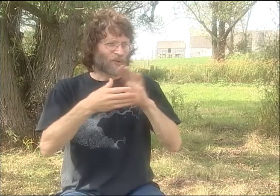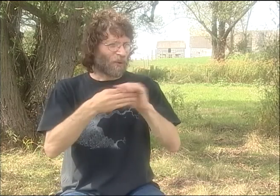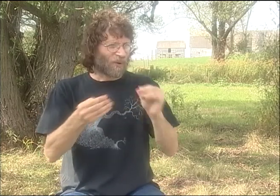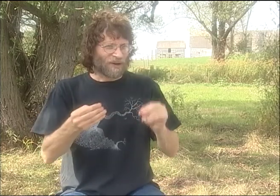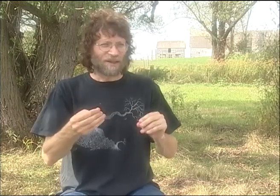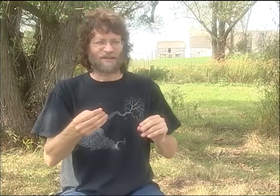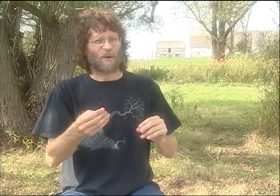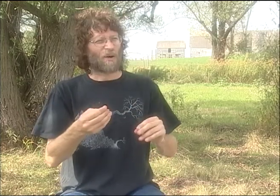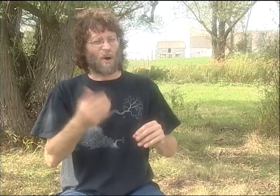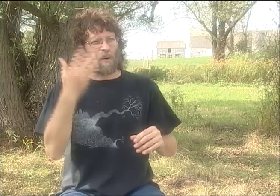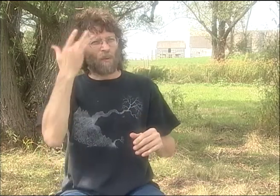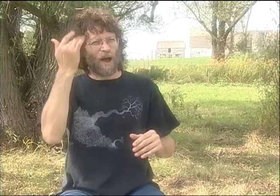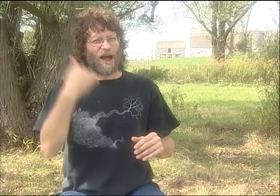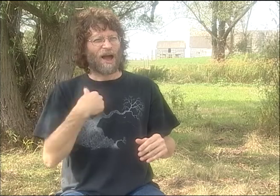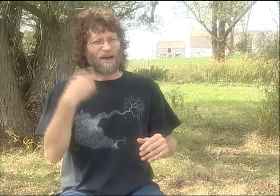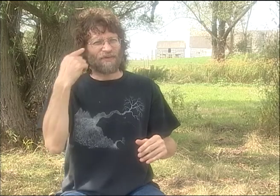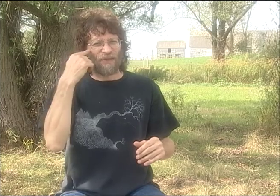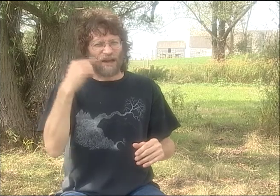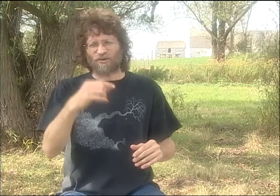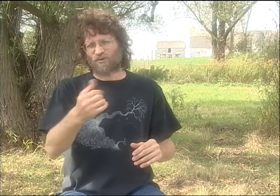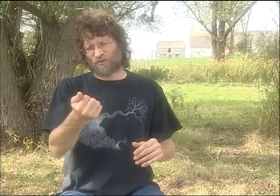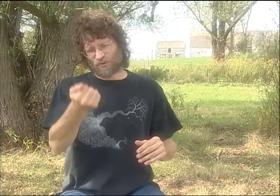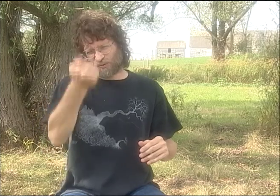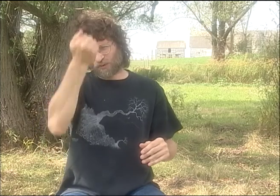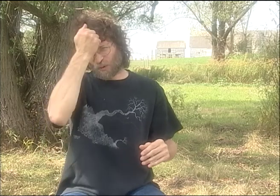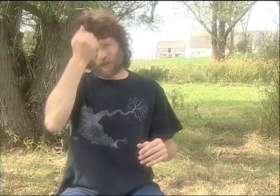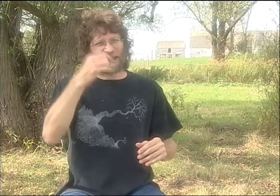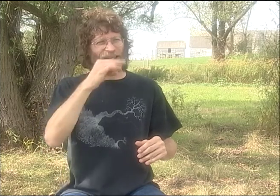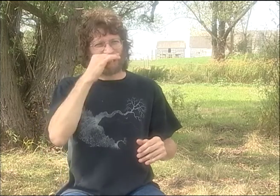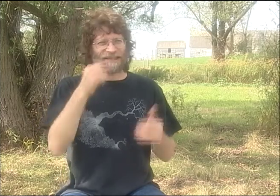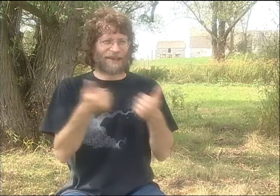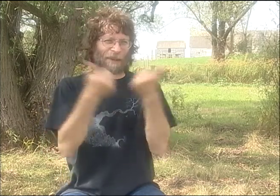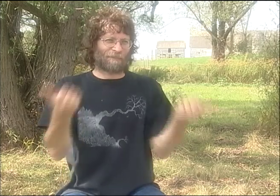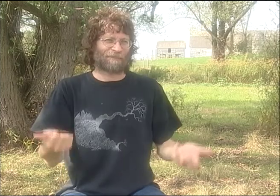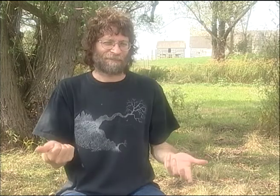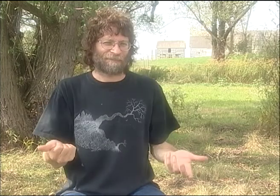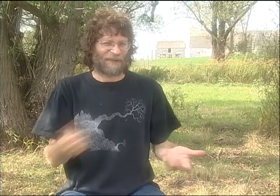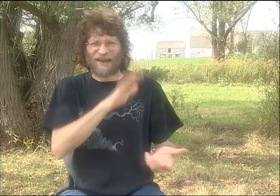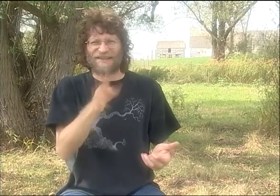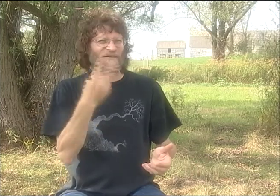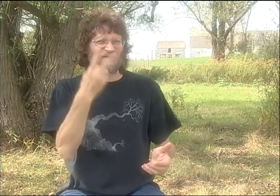IN THE BEGINNING, I DID NOT LIKE ABC STORIES OR NUMBER STORIES. I JUST DIDN'T.